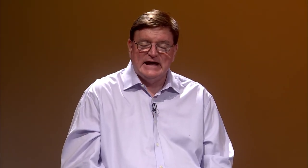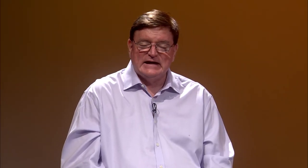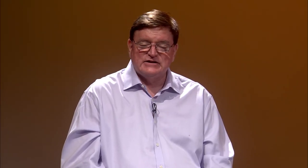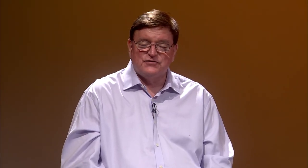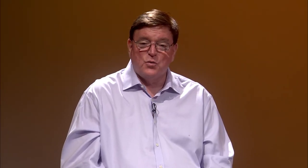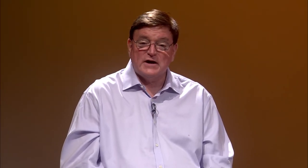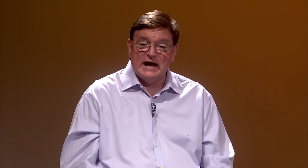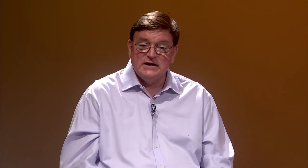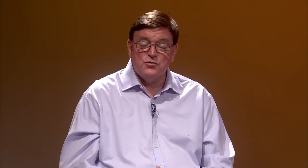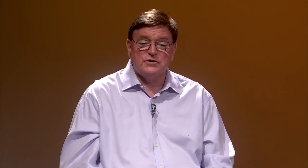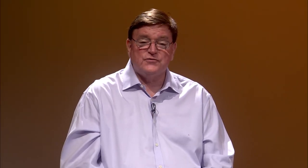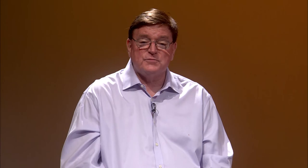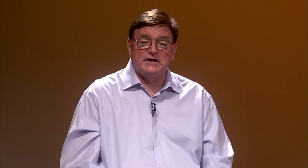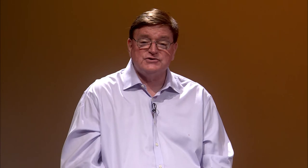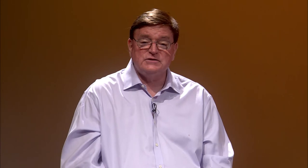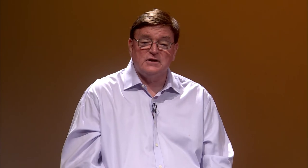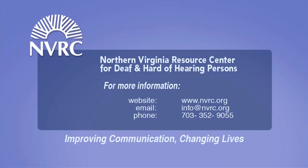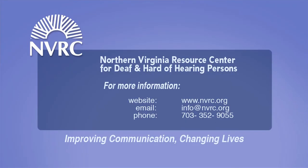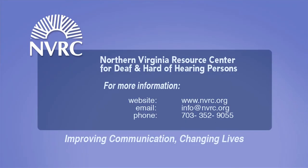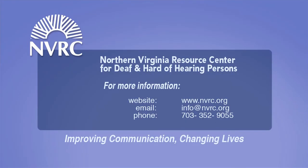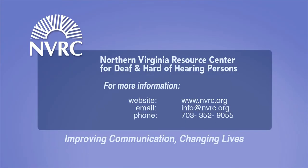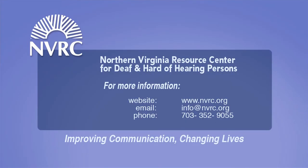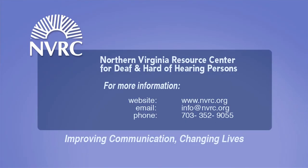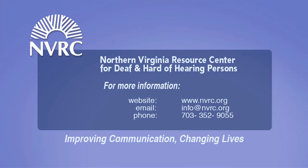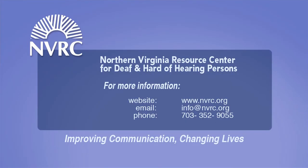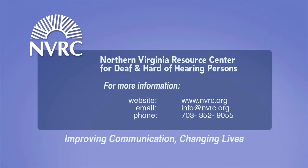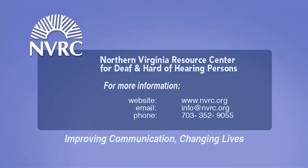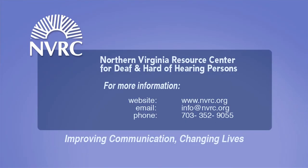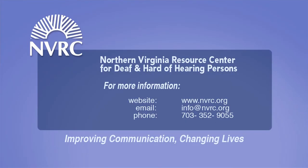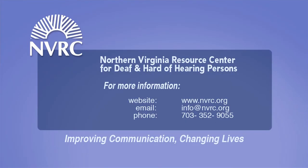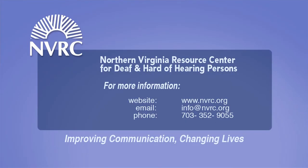And if you want any more information, you'll see on the screen there,